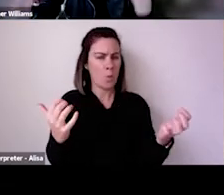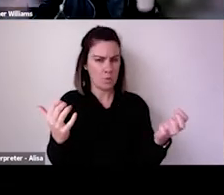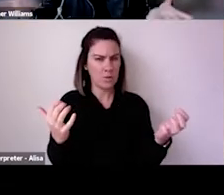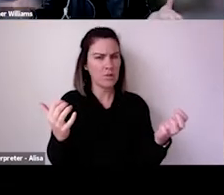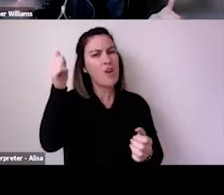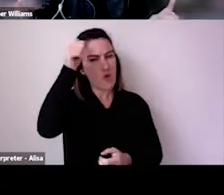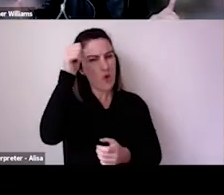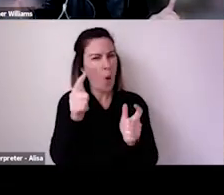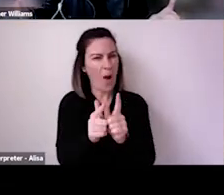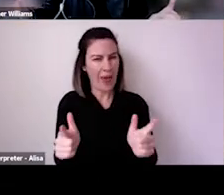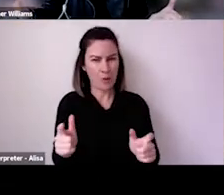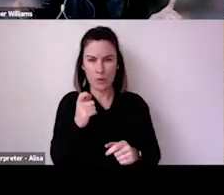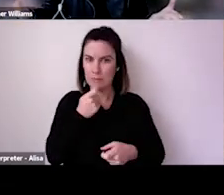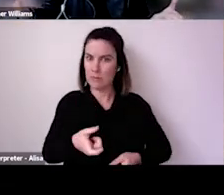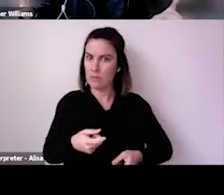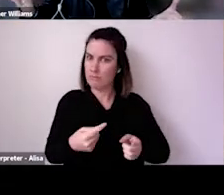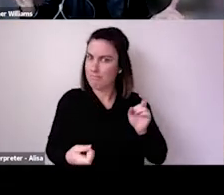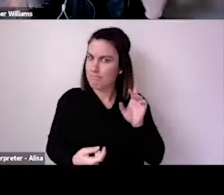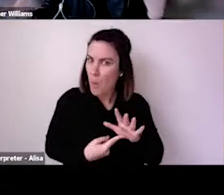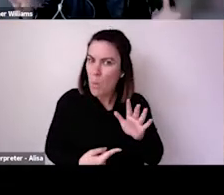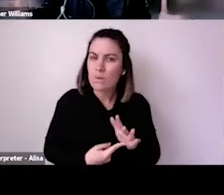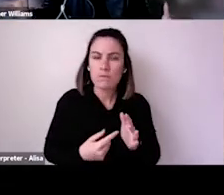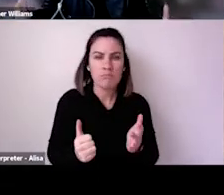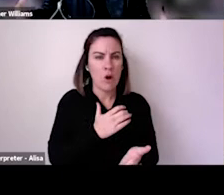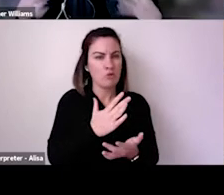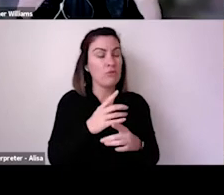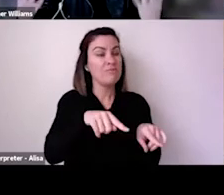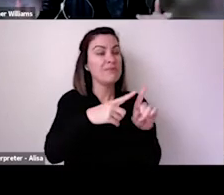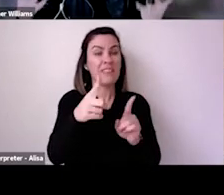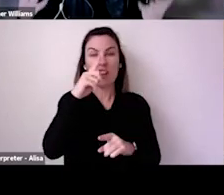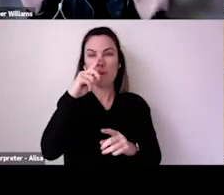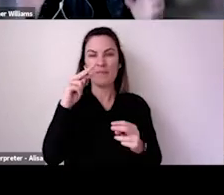So they've gone from half of the audience to pretty much everyone in the last few months.